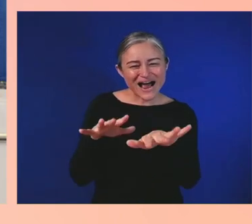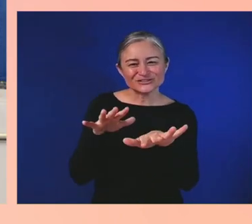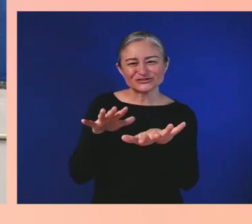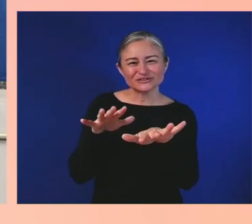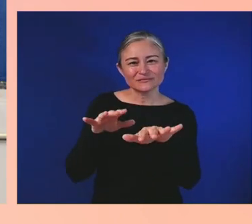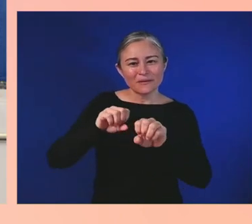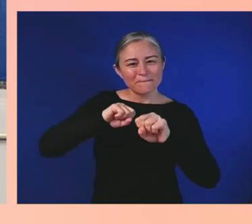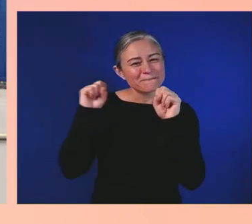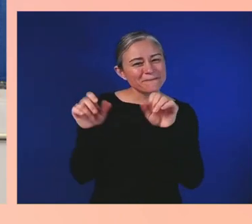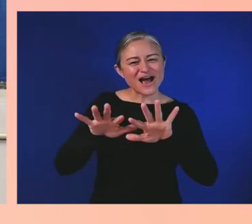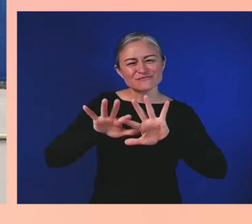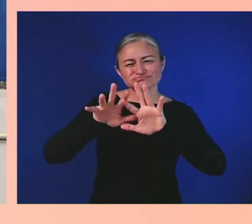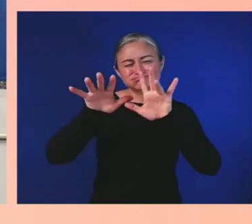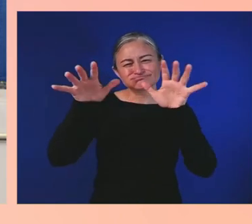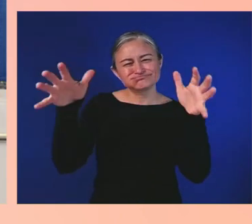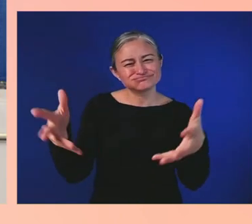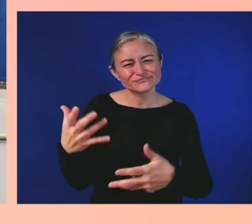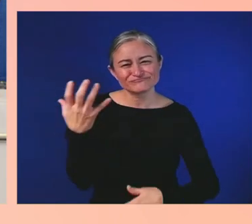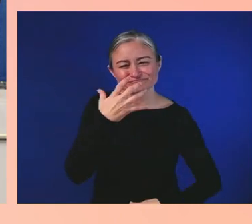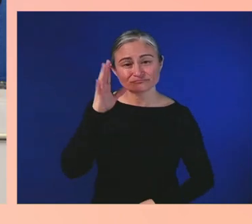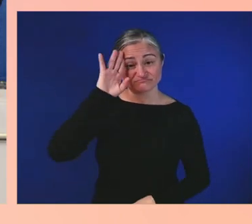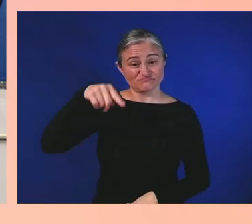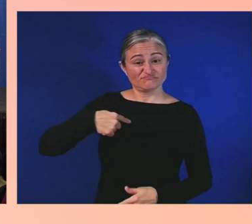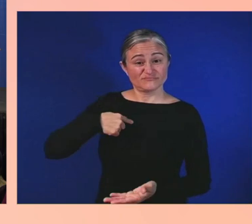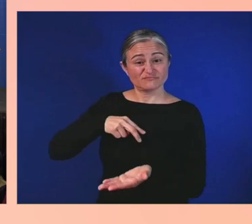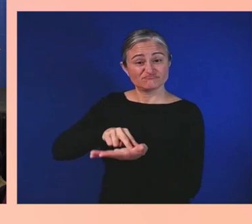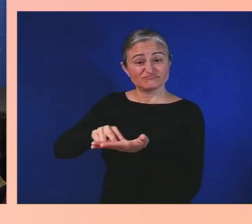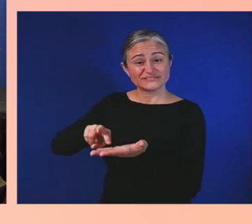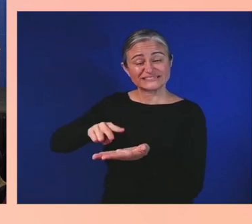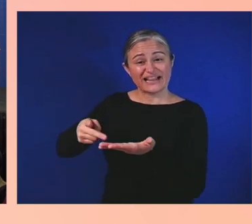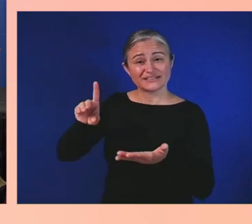and it's a struggle.